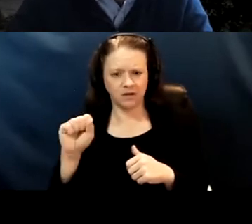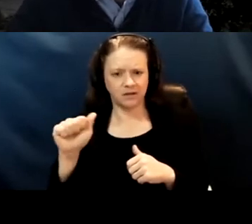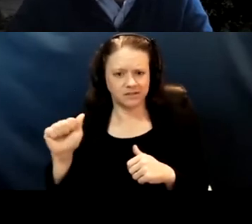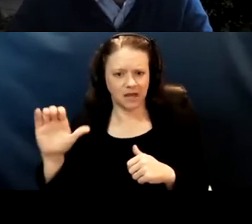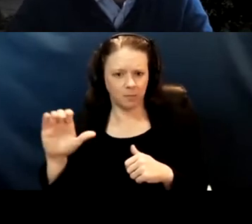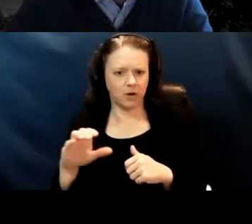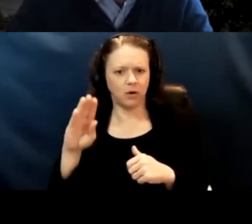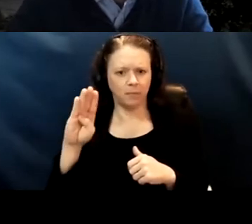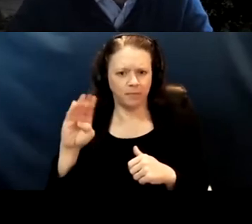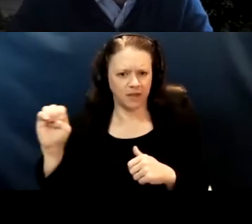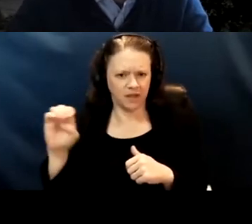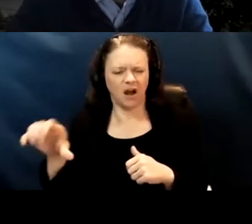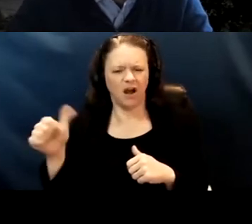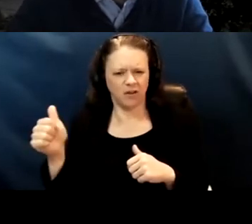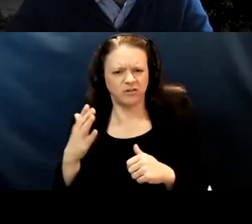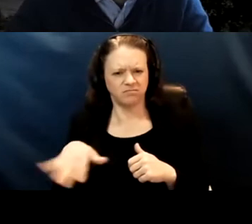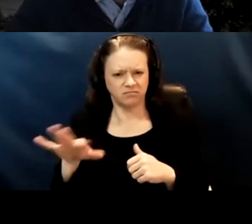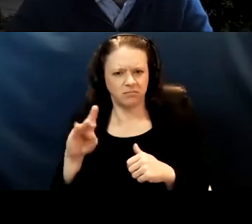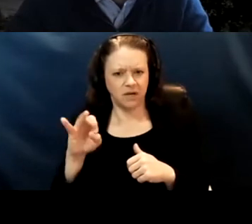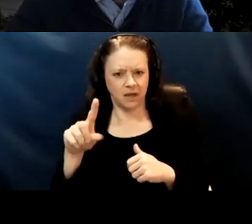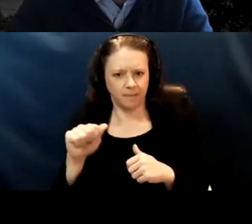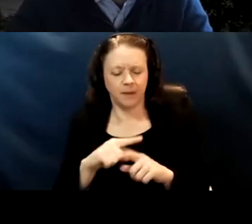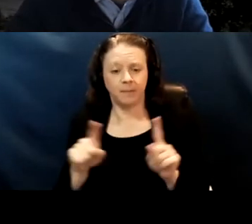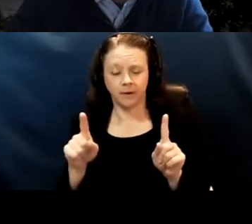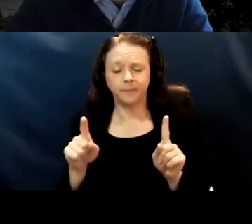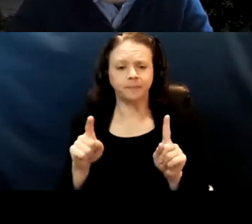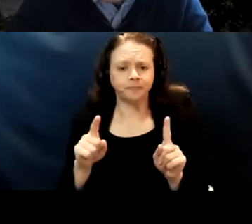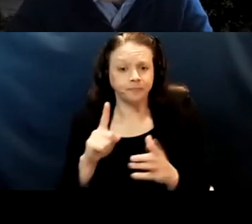What was interesting to me Sylvia was that I would say